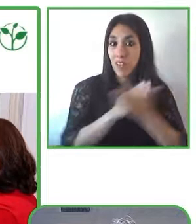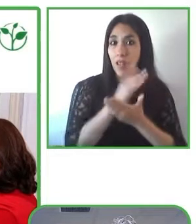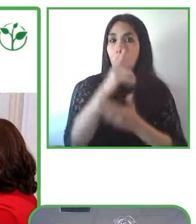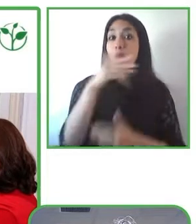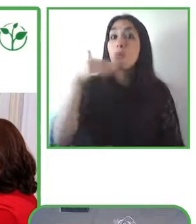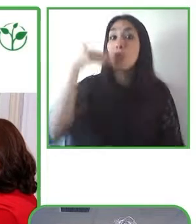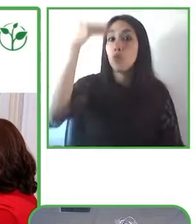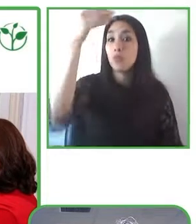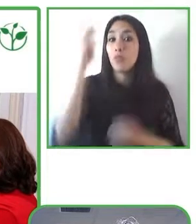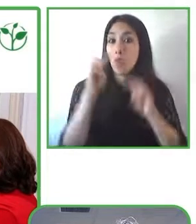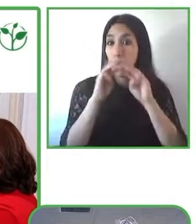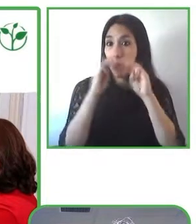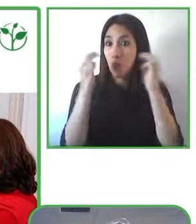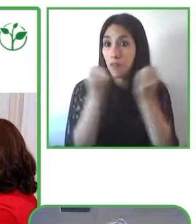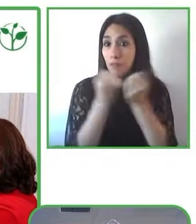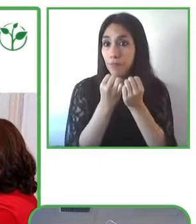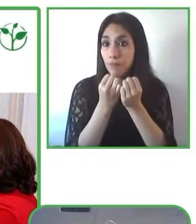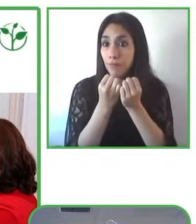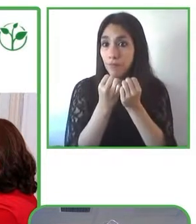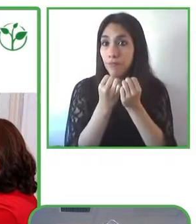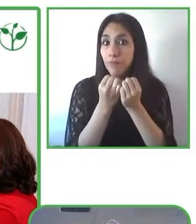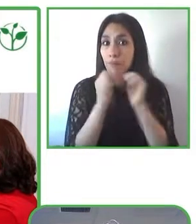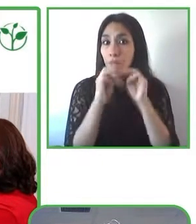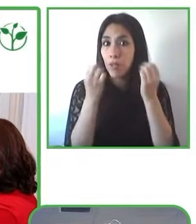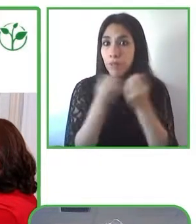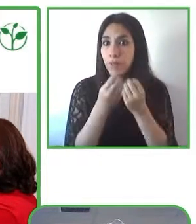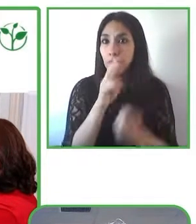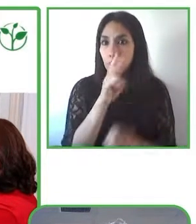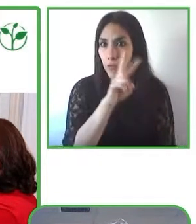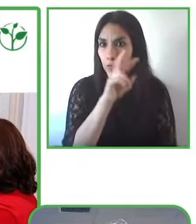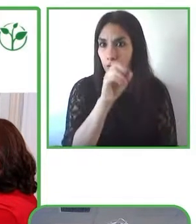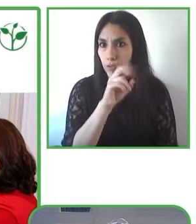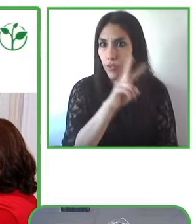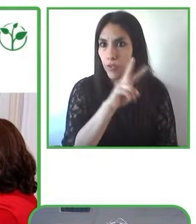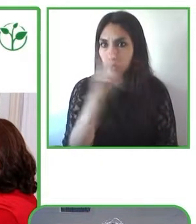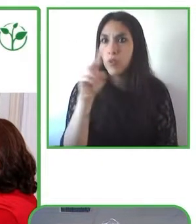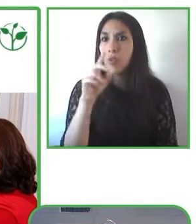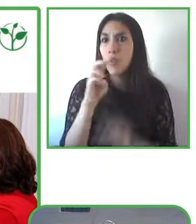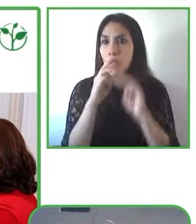they comply with the international guidelines the next courses that we are going to create are